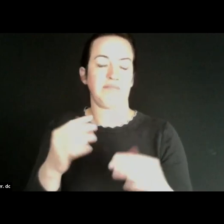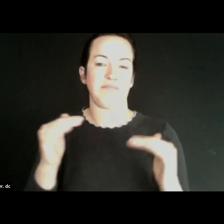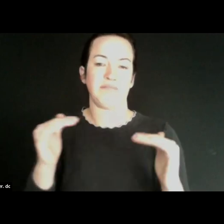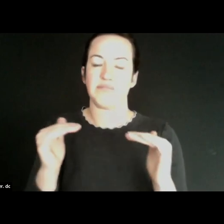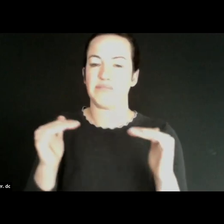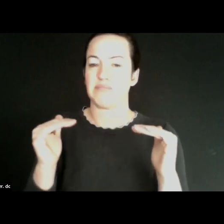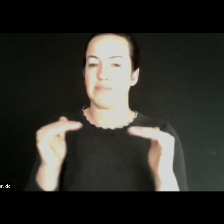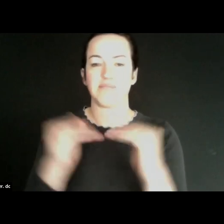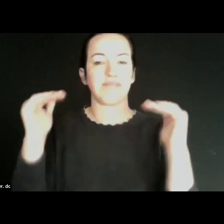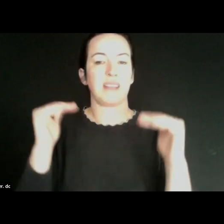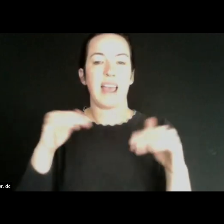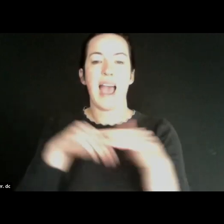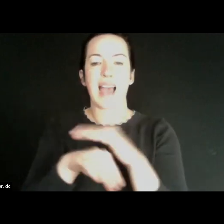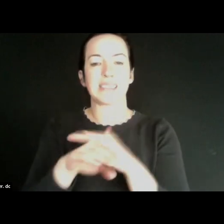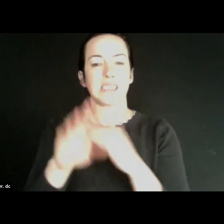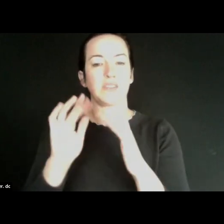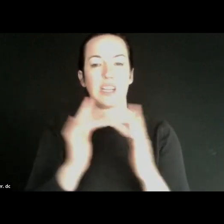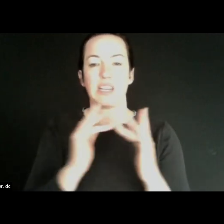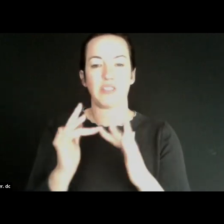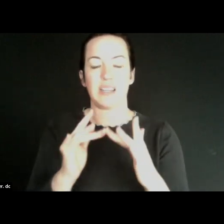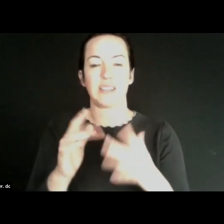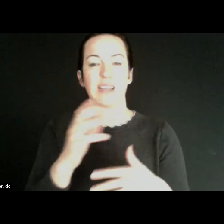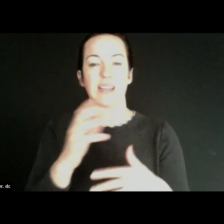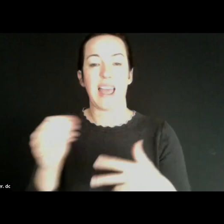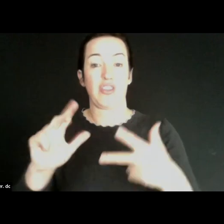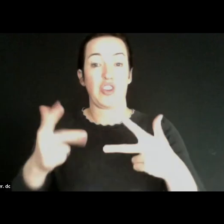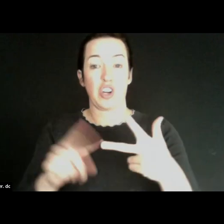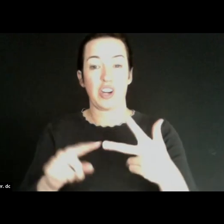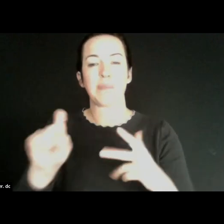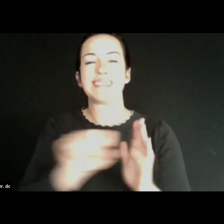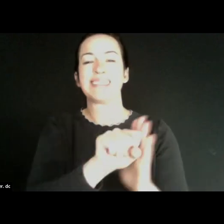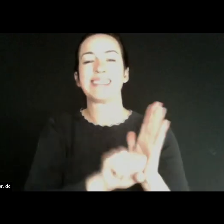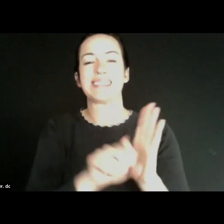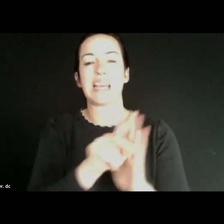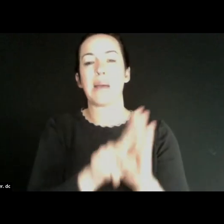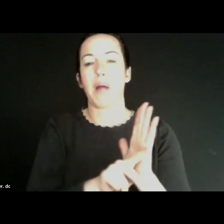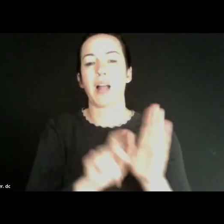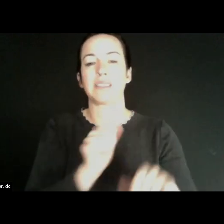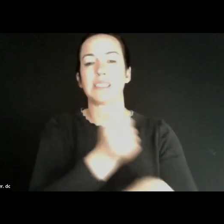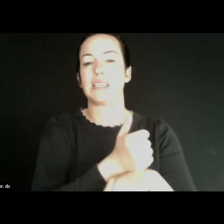And the third is that there needs to be state policy, statewide policy beyond just reimbursement